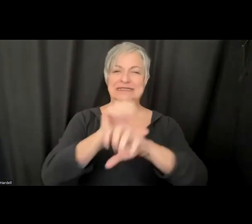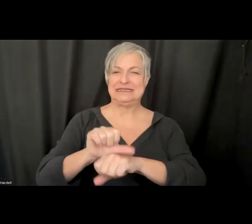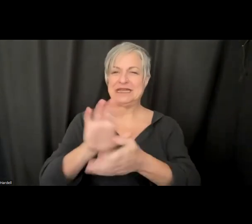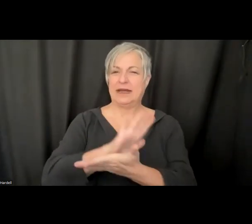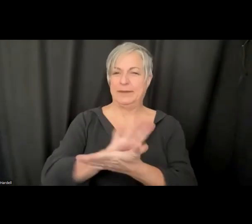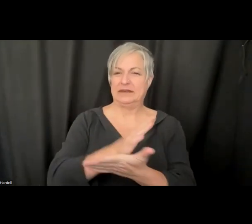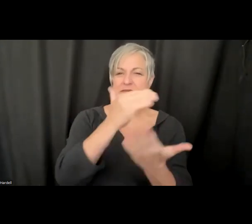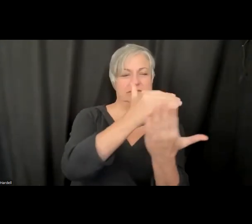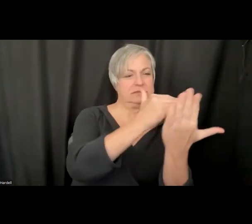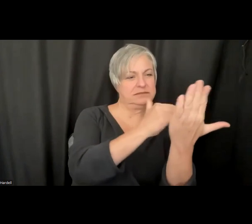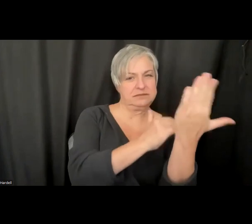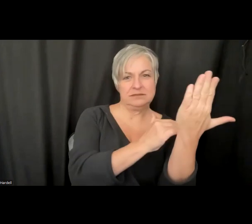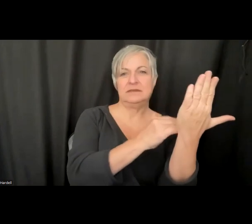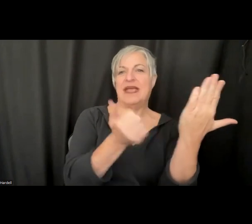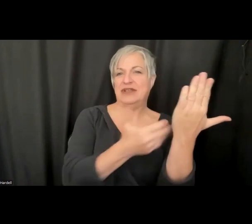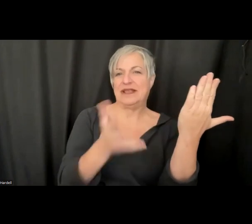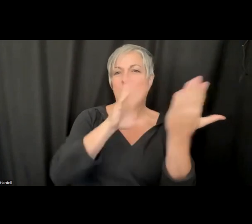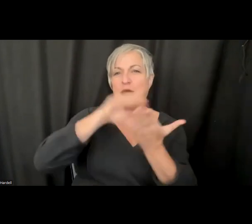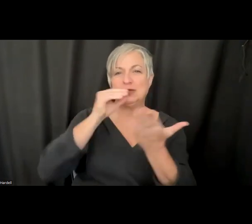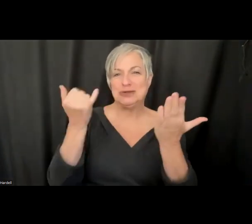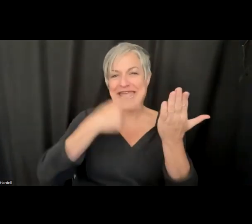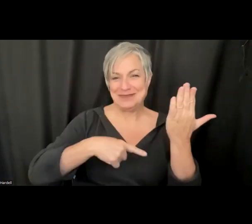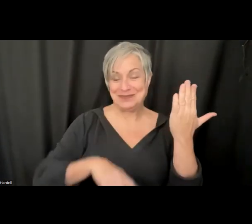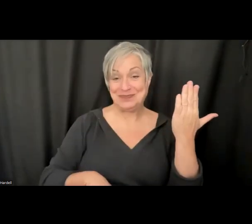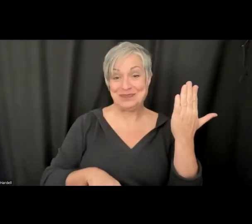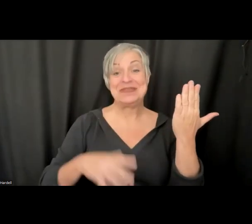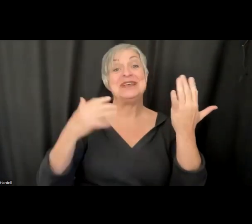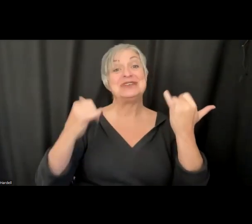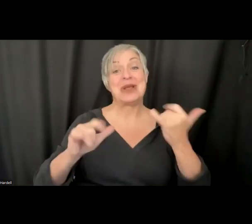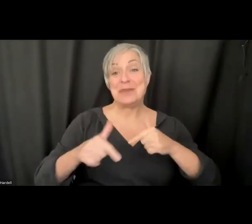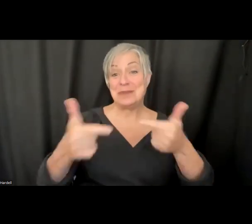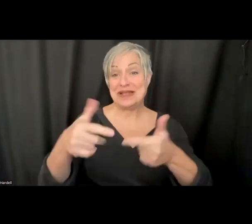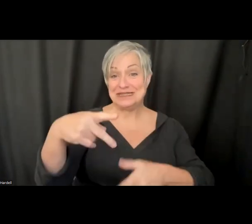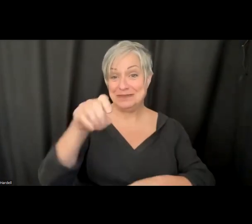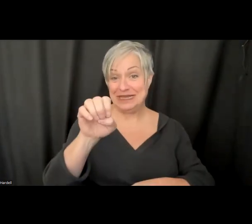the lessons we've learned today. With that, I'm going to pass it to Peirce. >> Peirce: Great. Thanks,